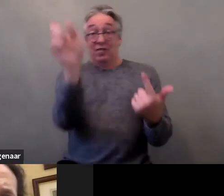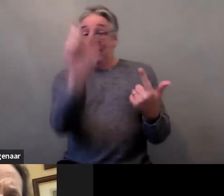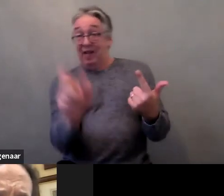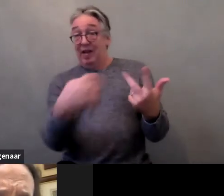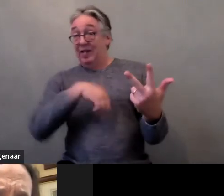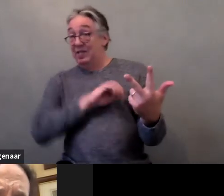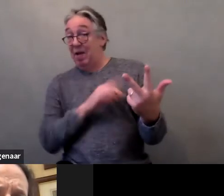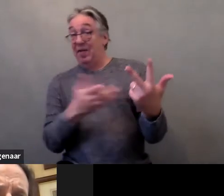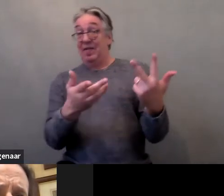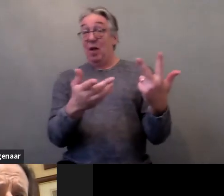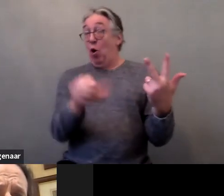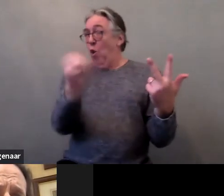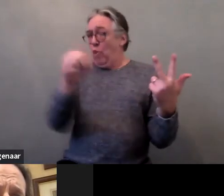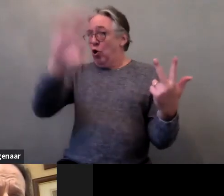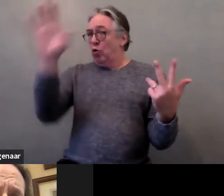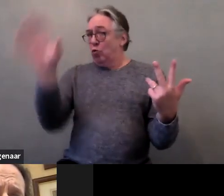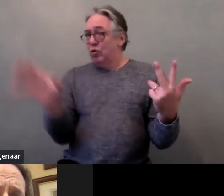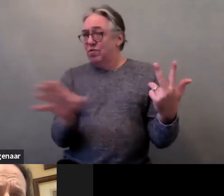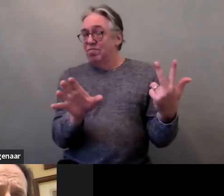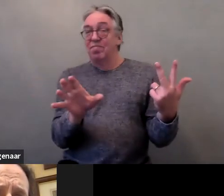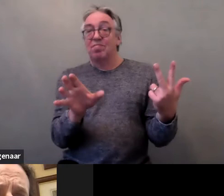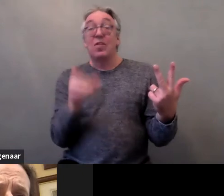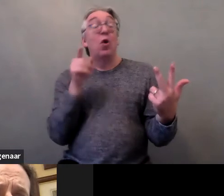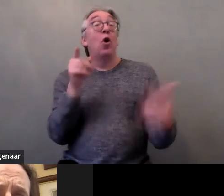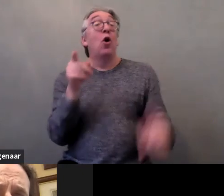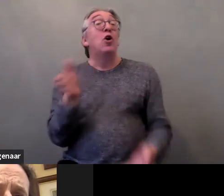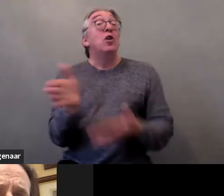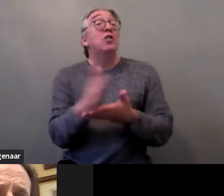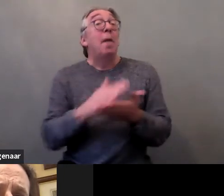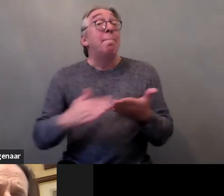in other countries also which are already working